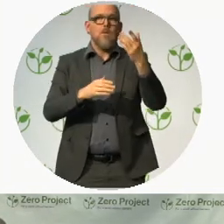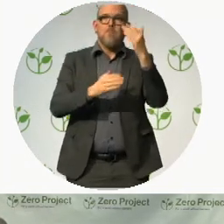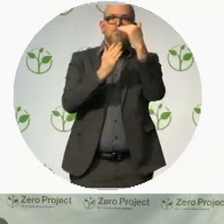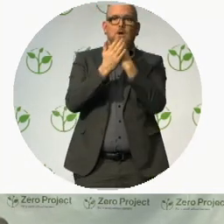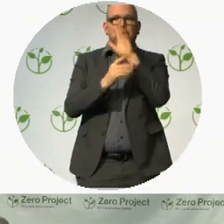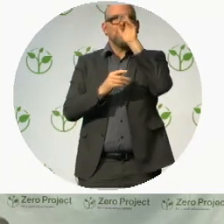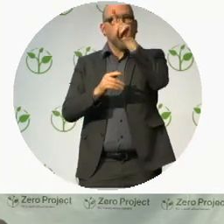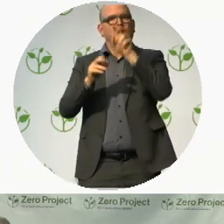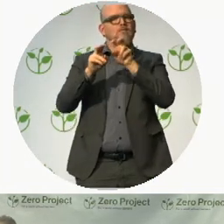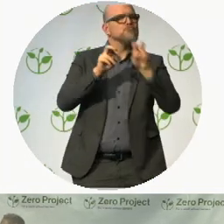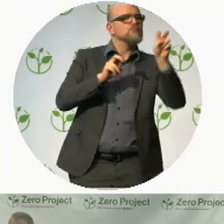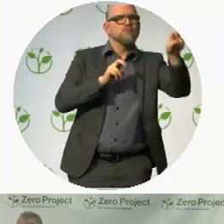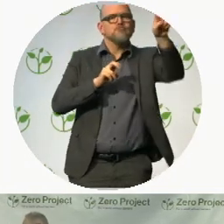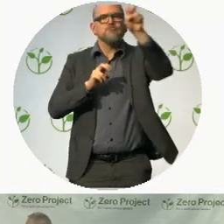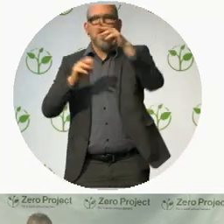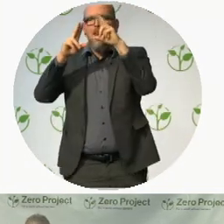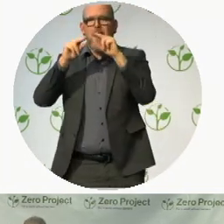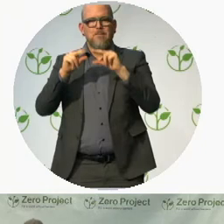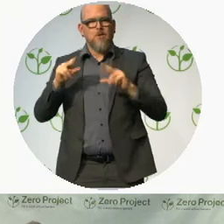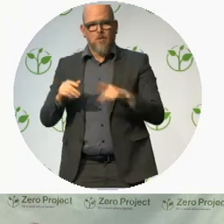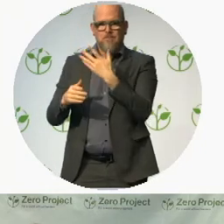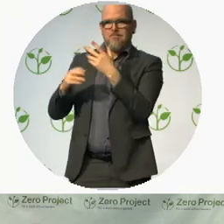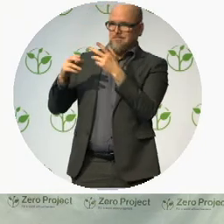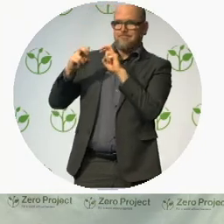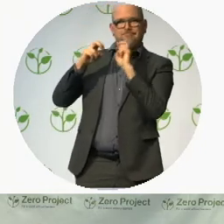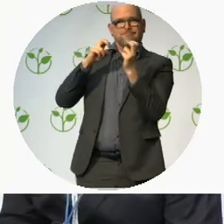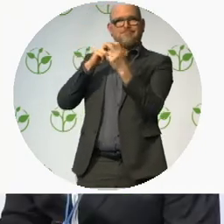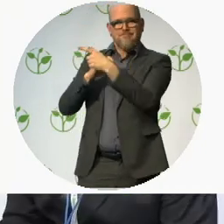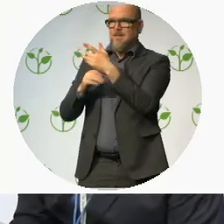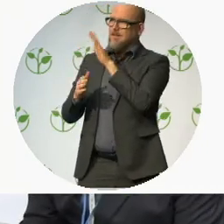... LPHU started the “Inclusive Tourism Project” in 2016.